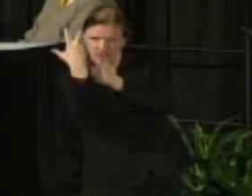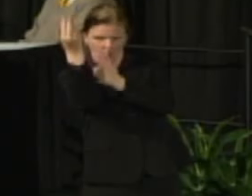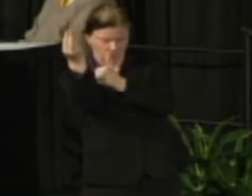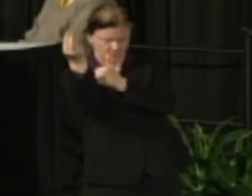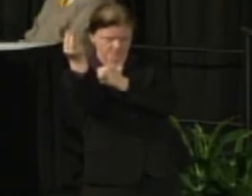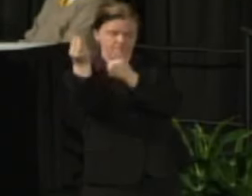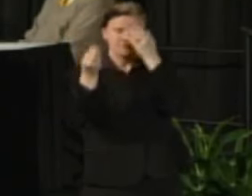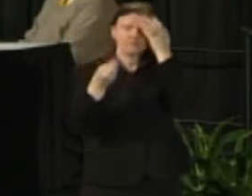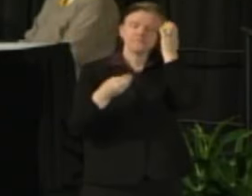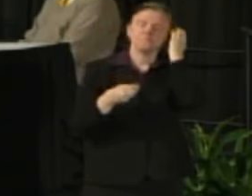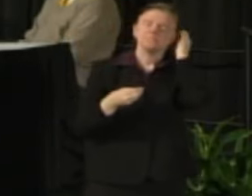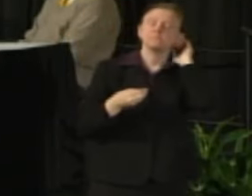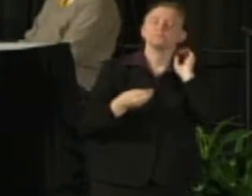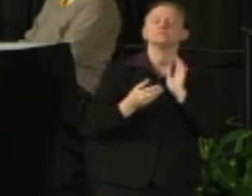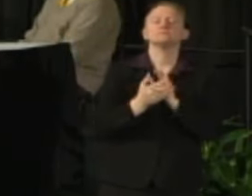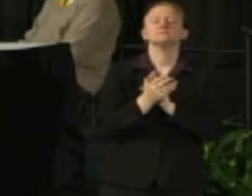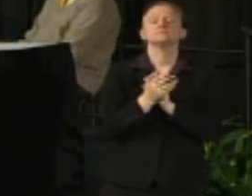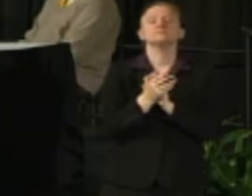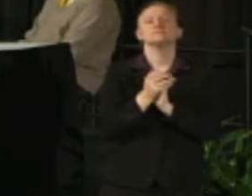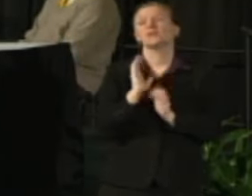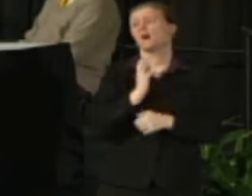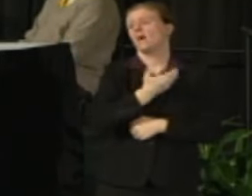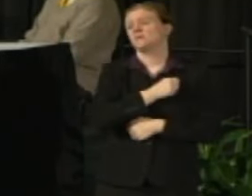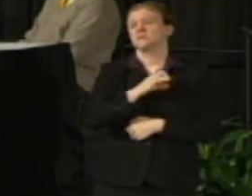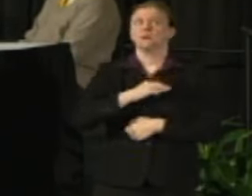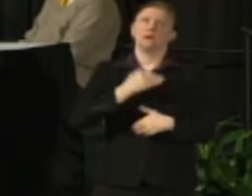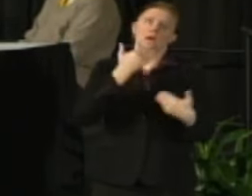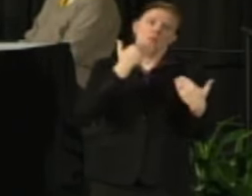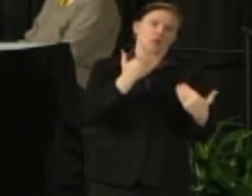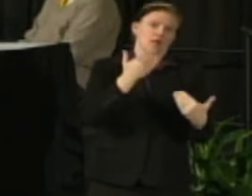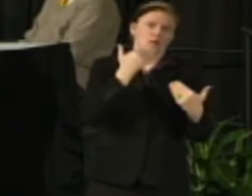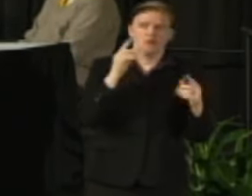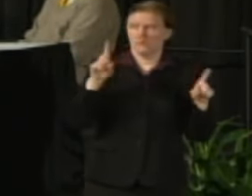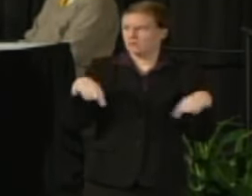I want to thank our staff. I can't tell you over the last several week in addition to the work